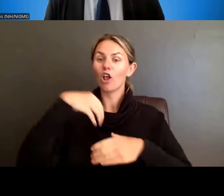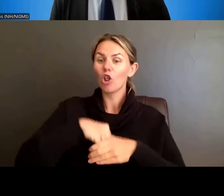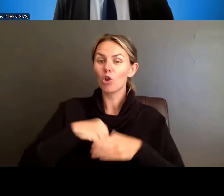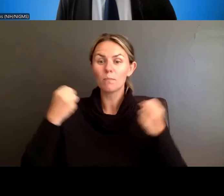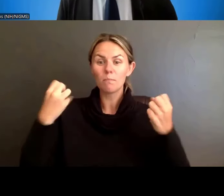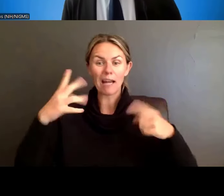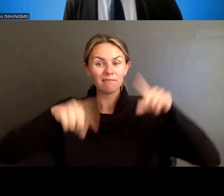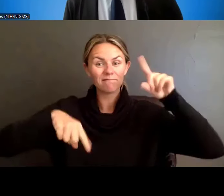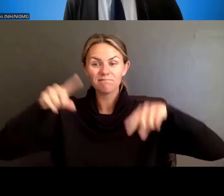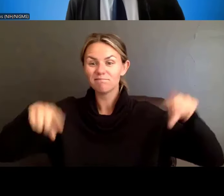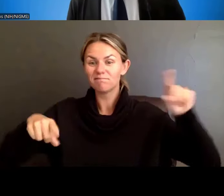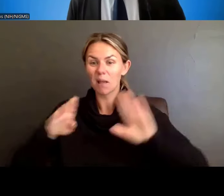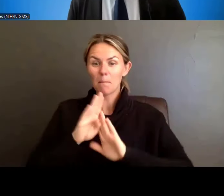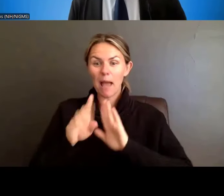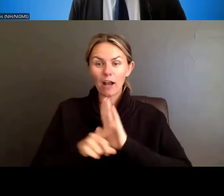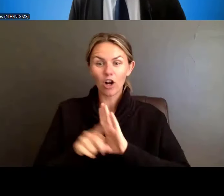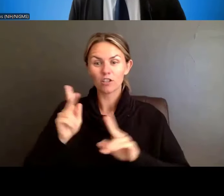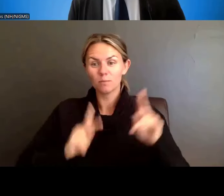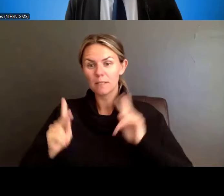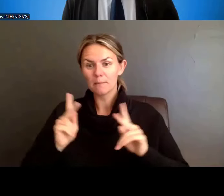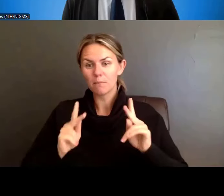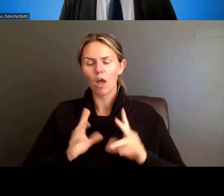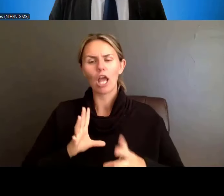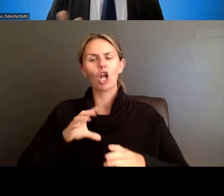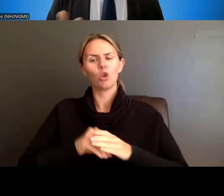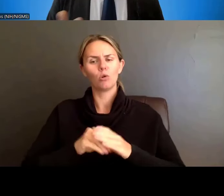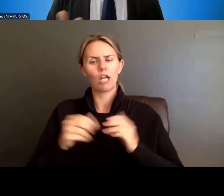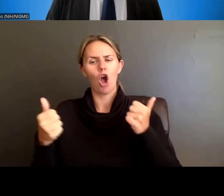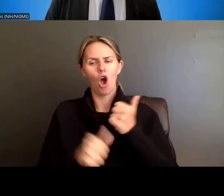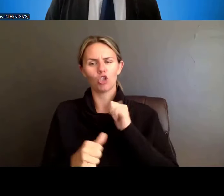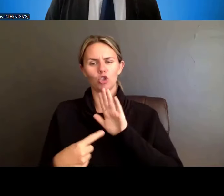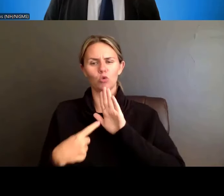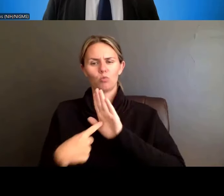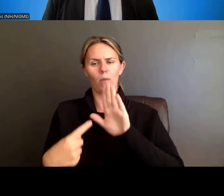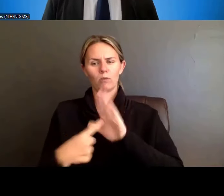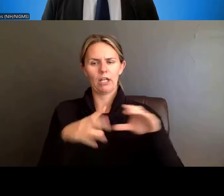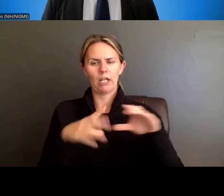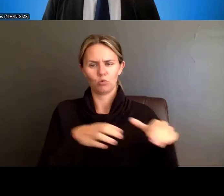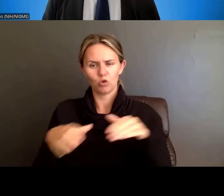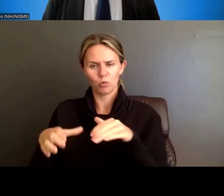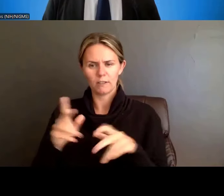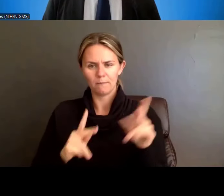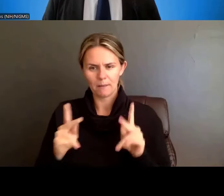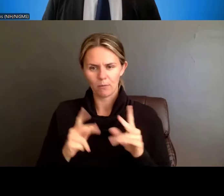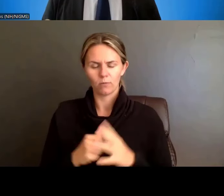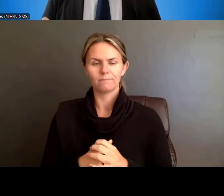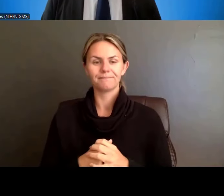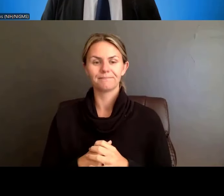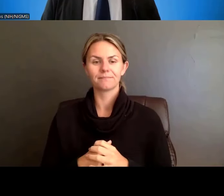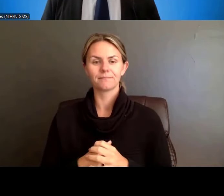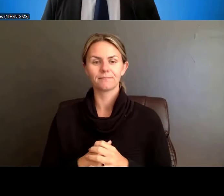in the biomedical research enterprise. And if we ask for it, we're going to review for it. So, we're going to incorporate a few additional questions